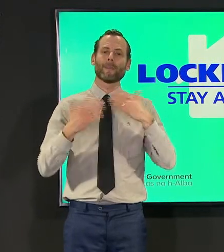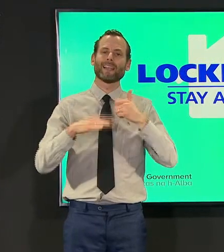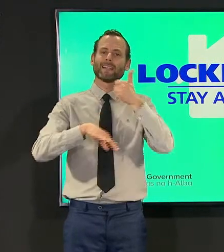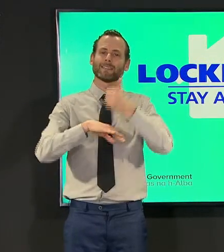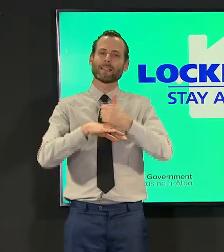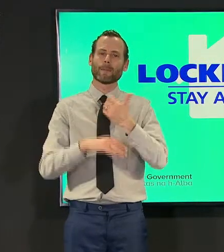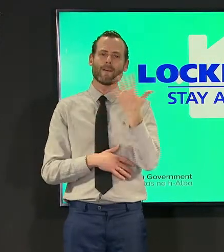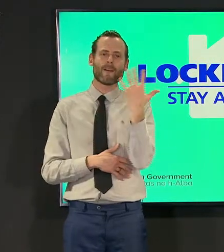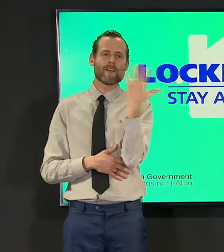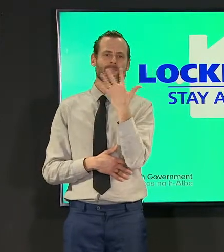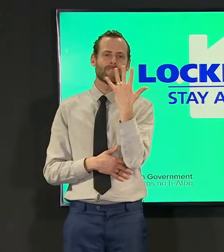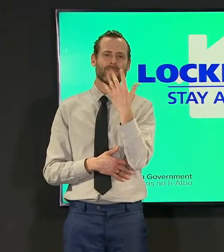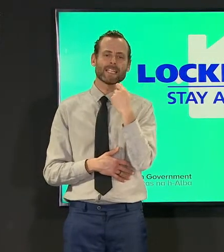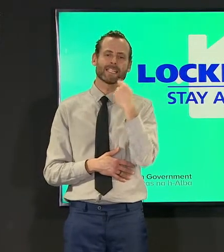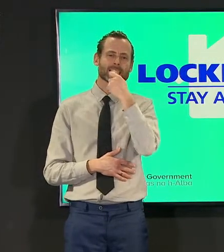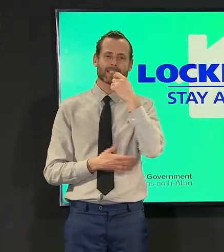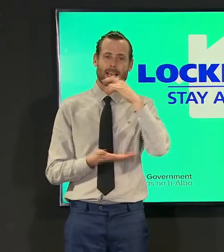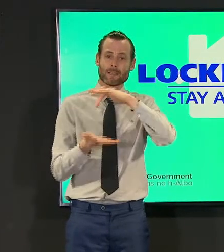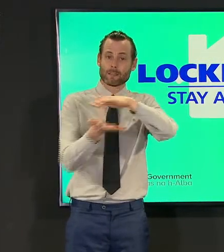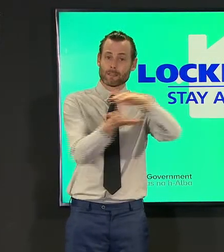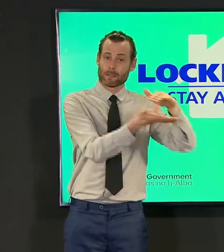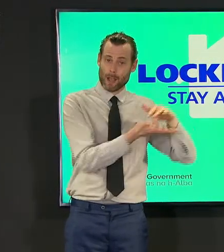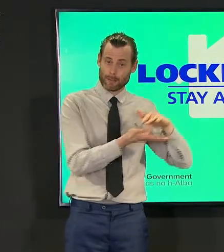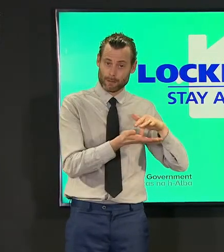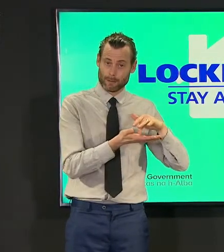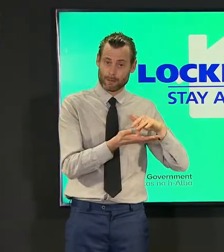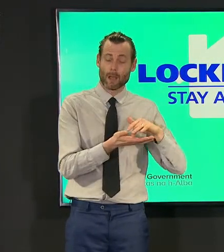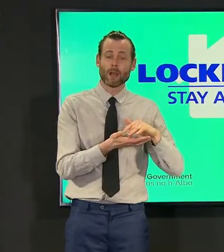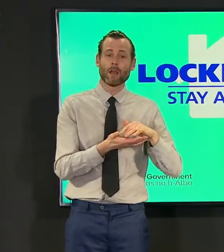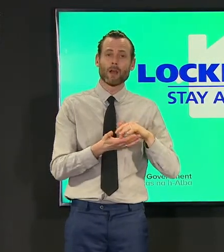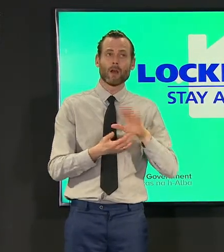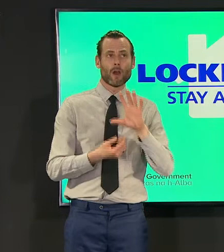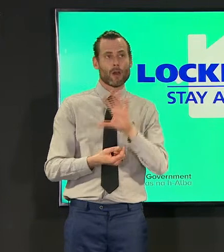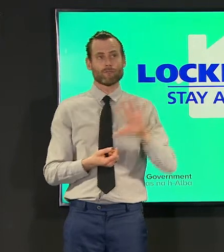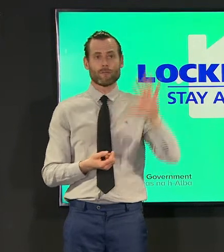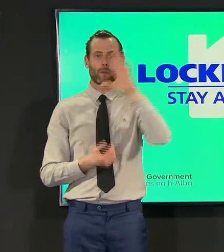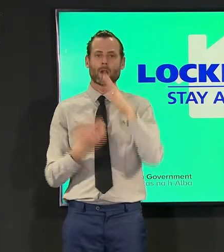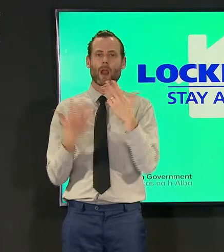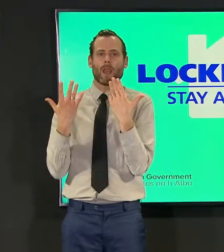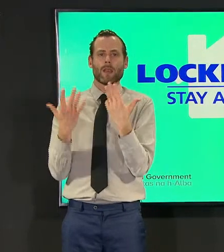up and running in nine local authorities the rest will come on board and we're also looking